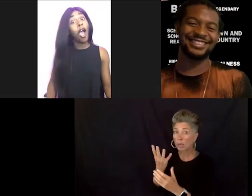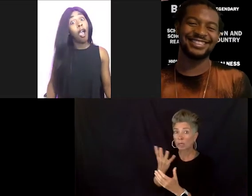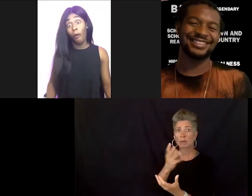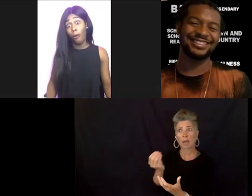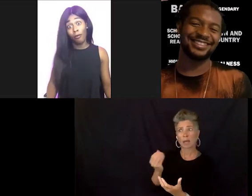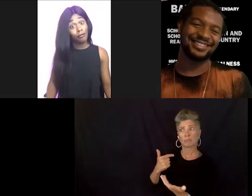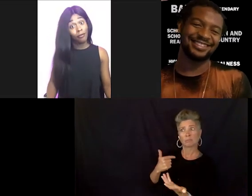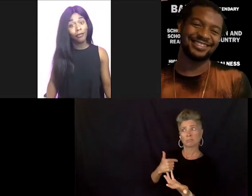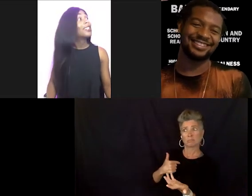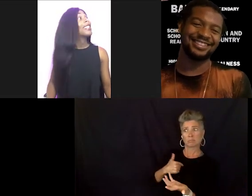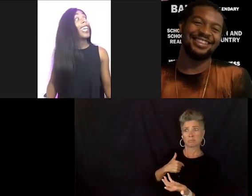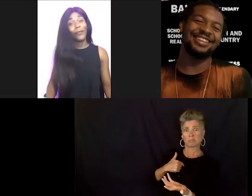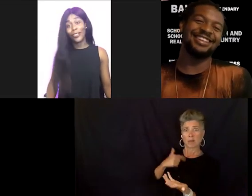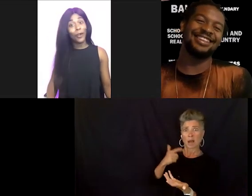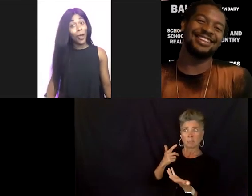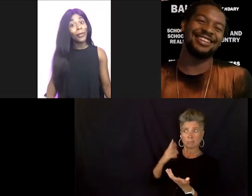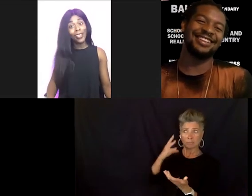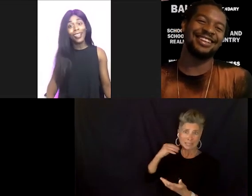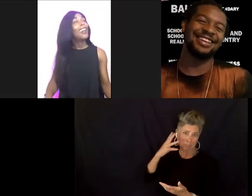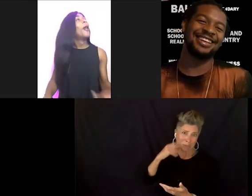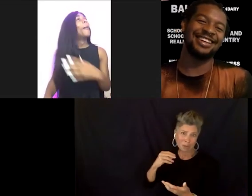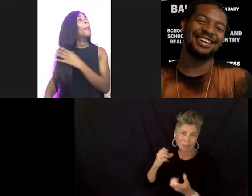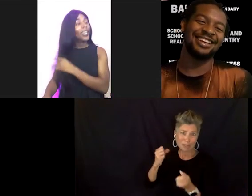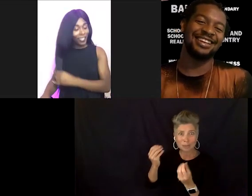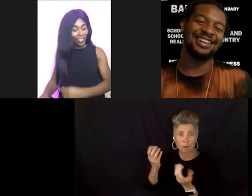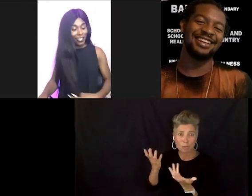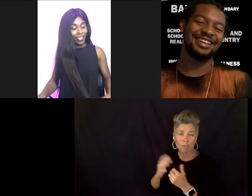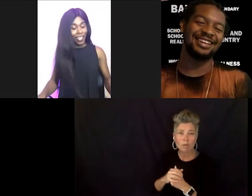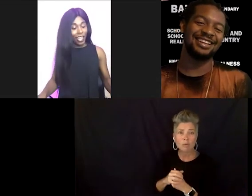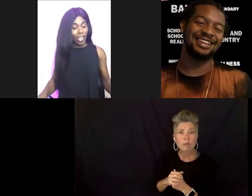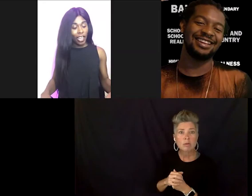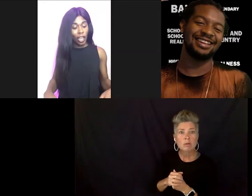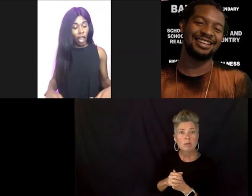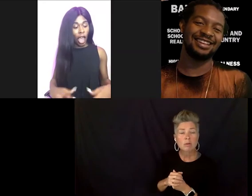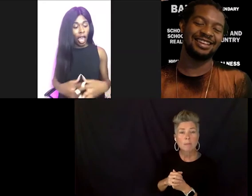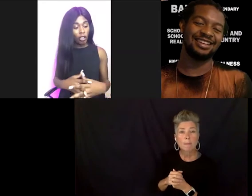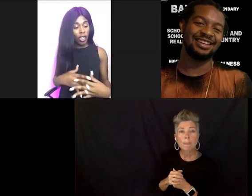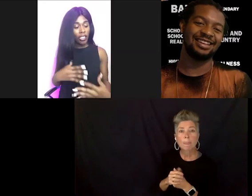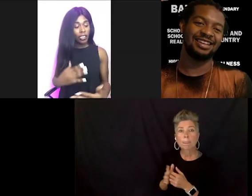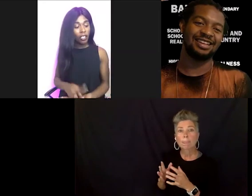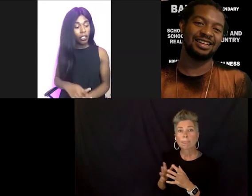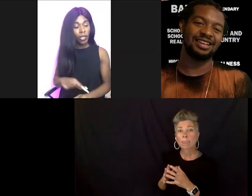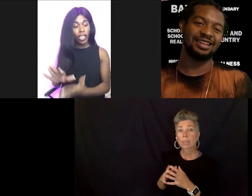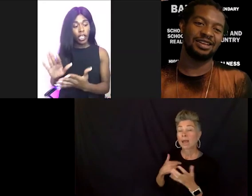Oh they will try me, but I try to instill it in like